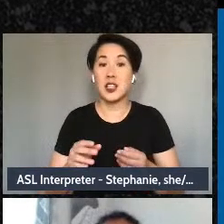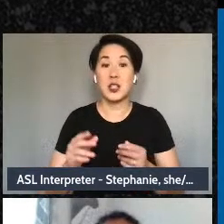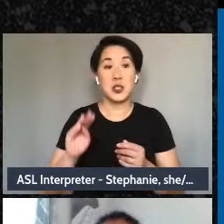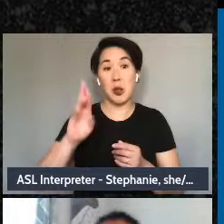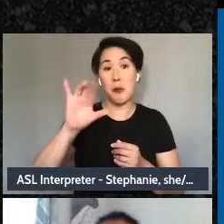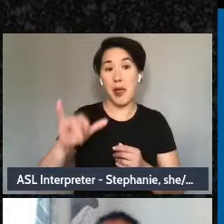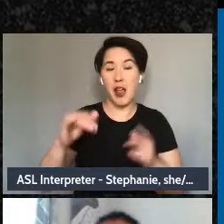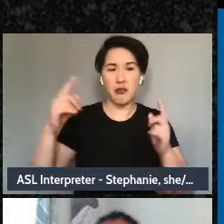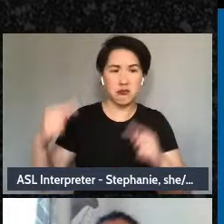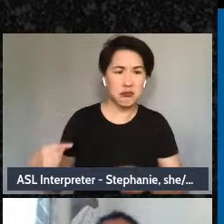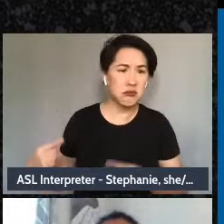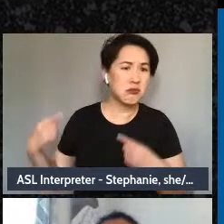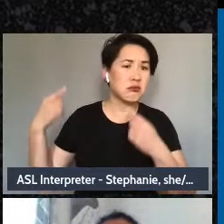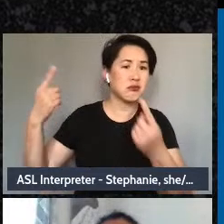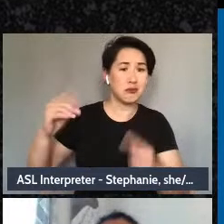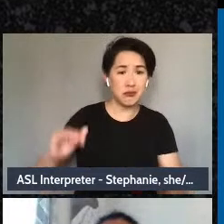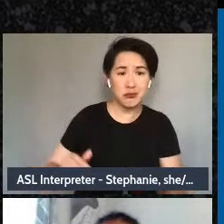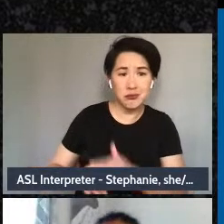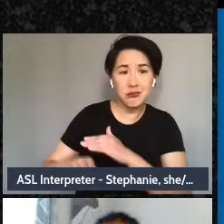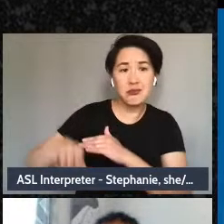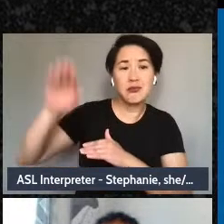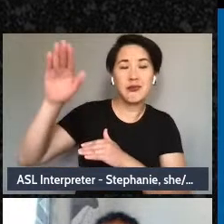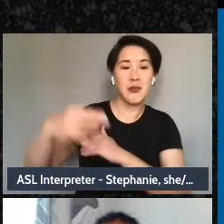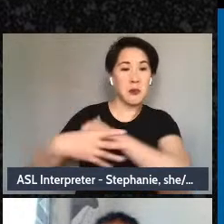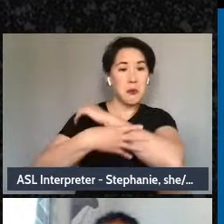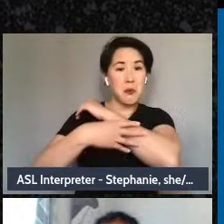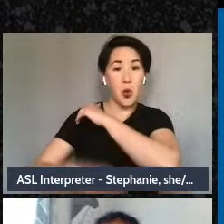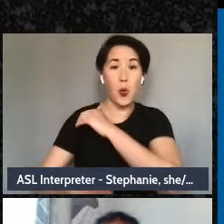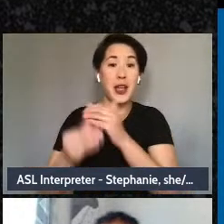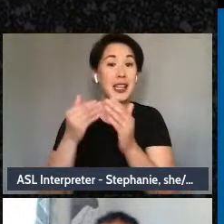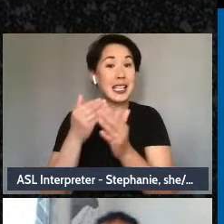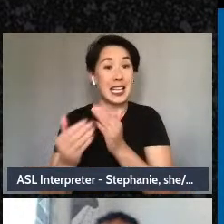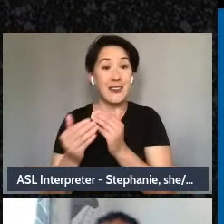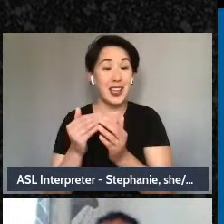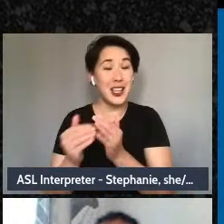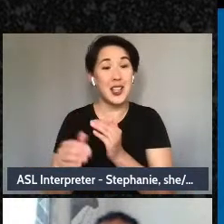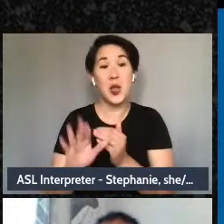Despite the lack of wealth, Mary's family is very loving and supporting,